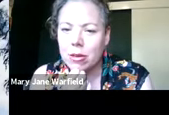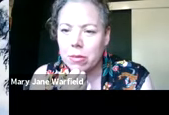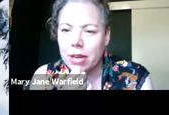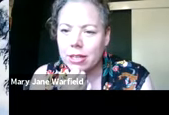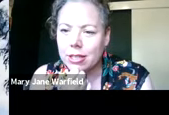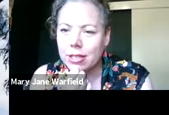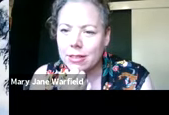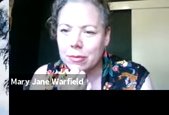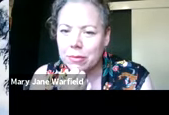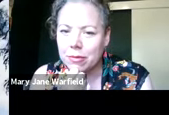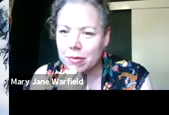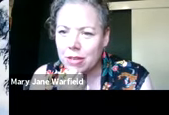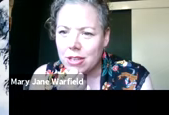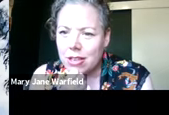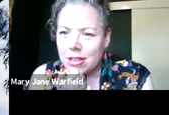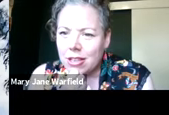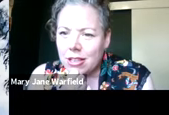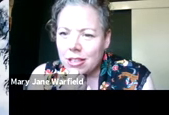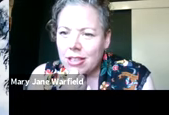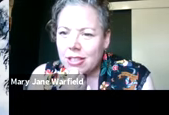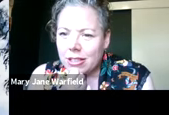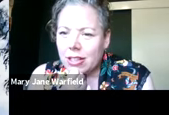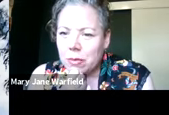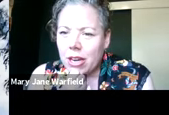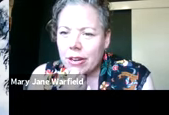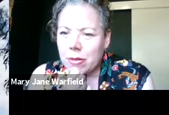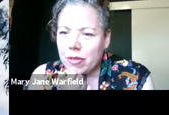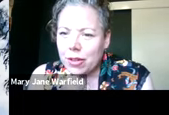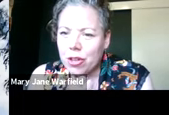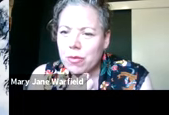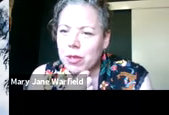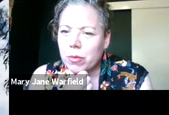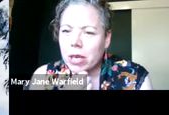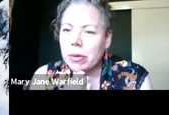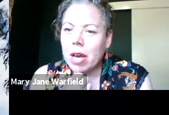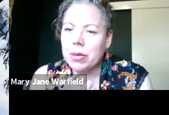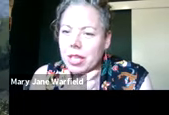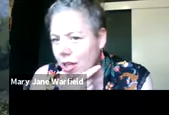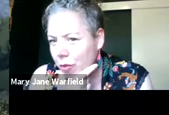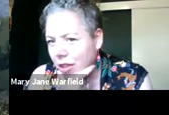have your Research Framework to Measure Impact is going to be the outcome of the fellowship. Will people be able to engage with that